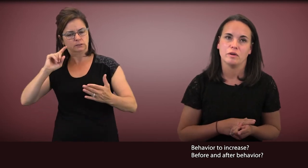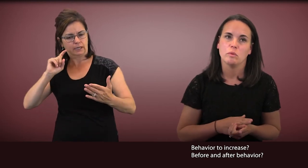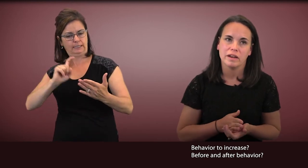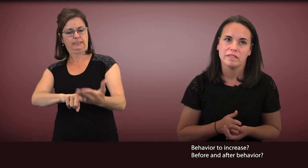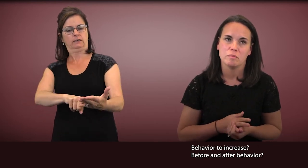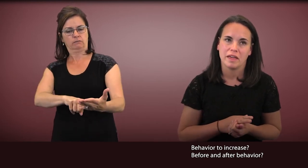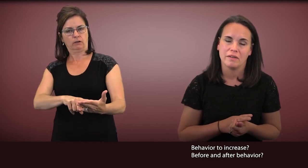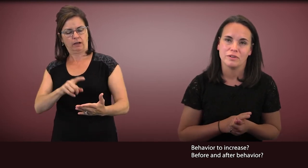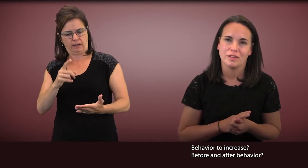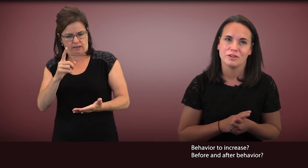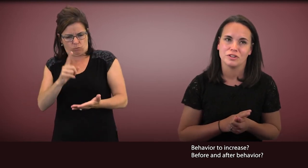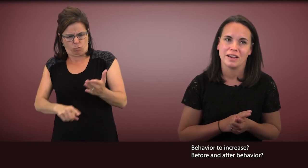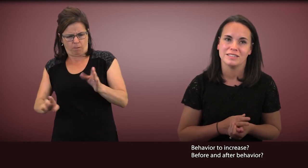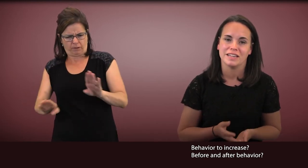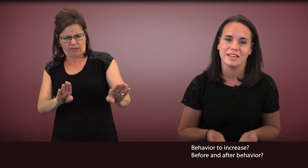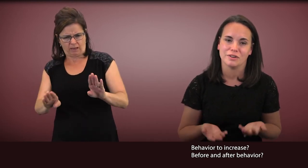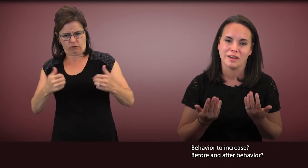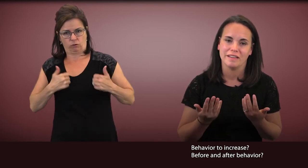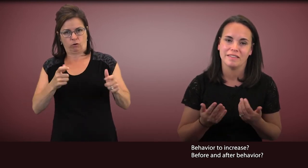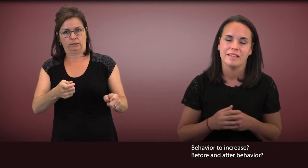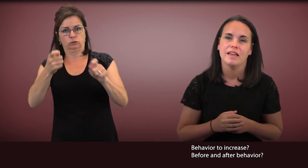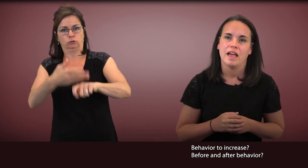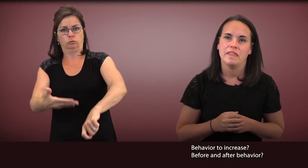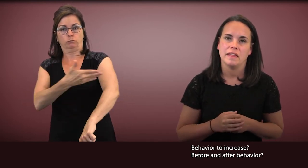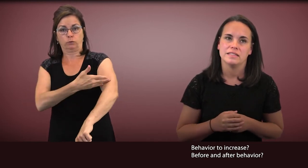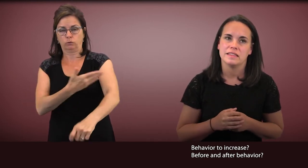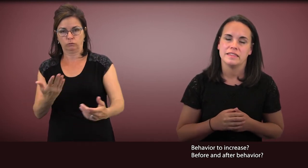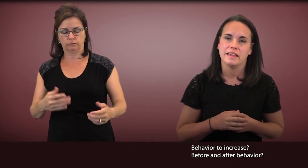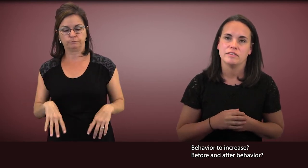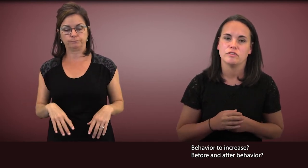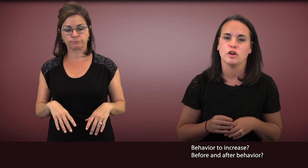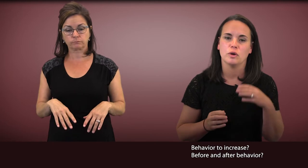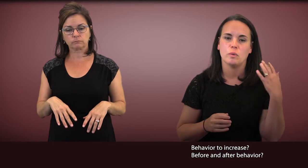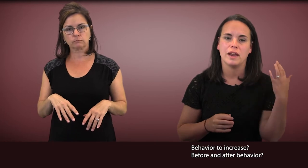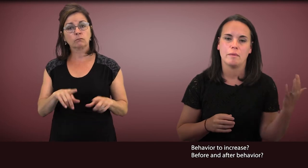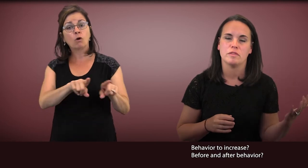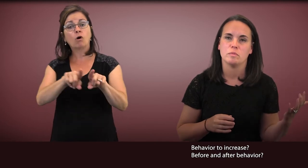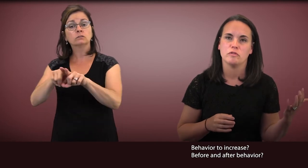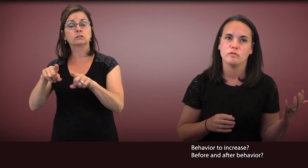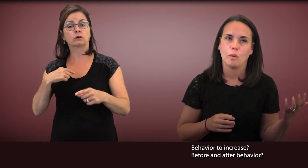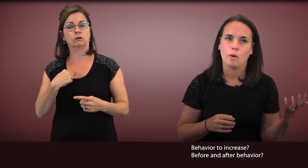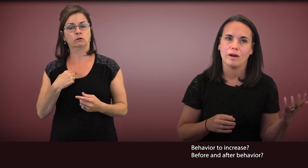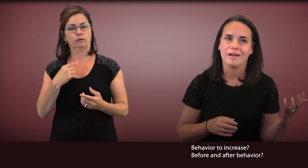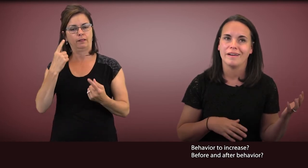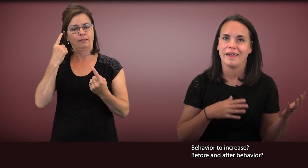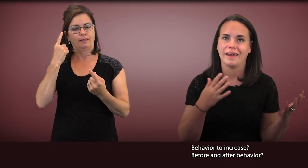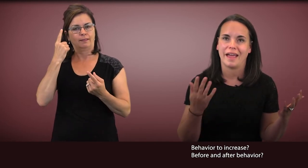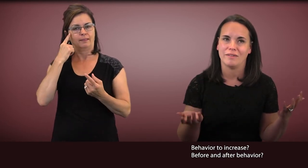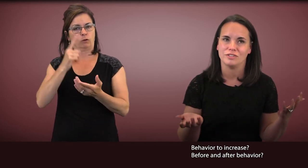what is the behavior, that you're trying to increase, and then to think through what happens before and after